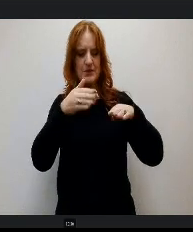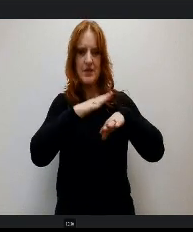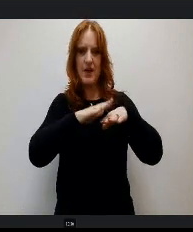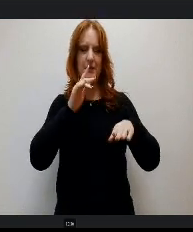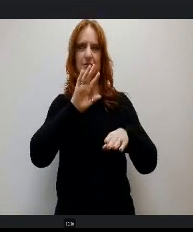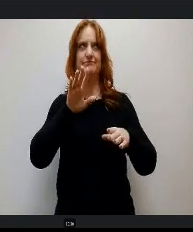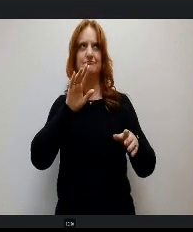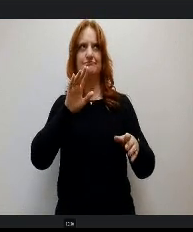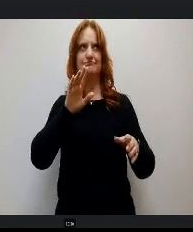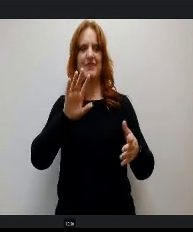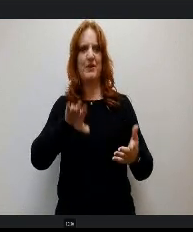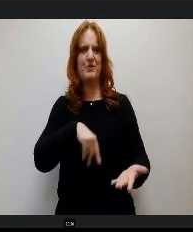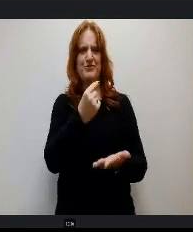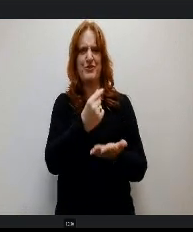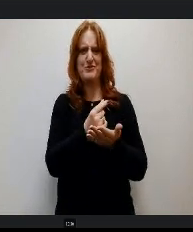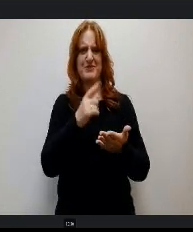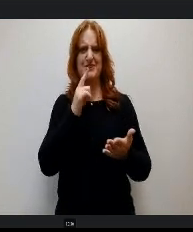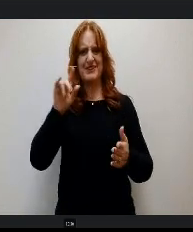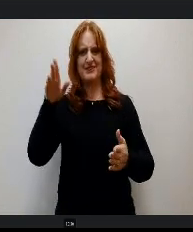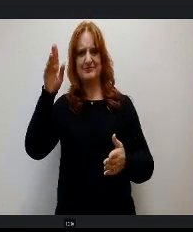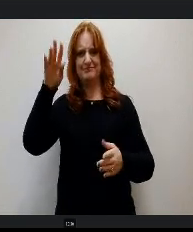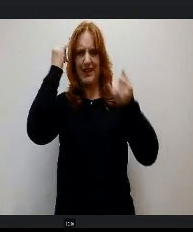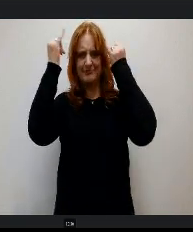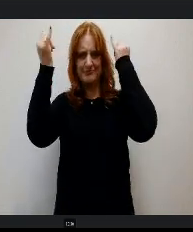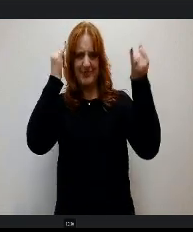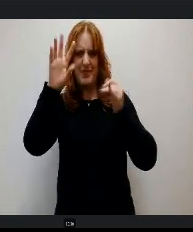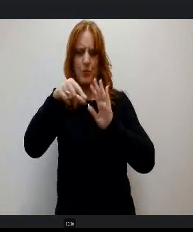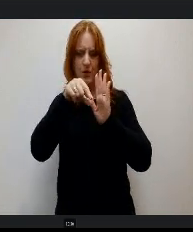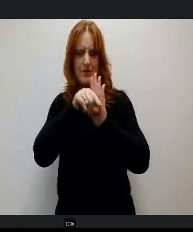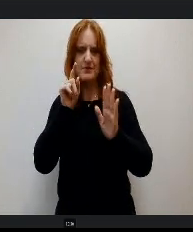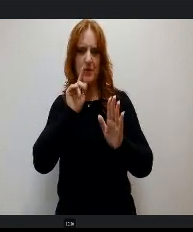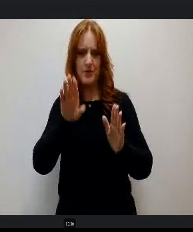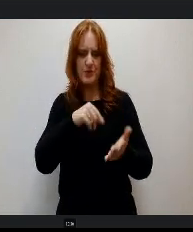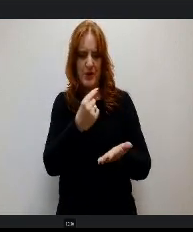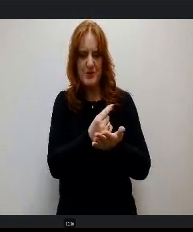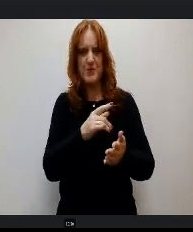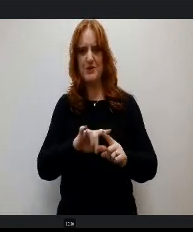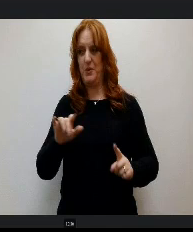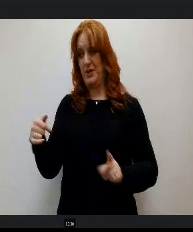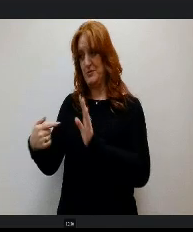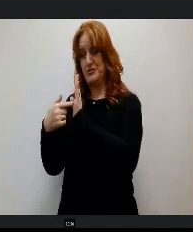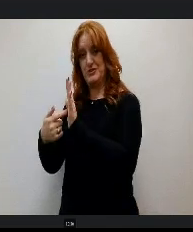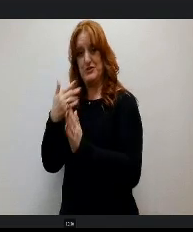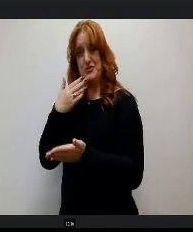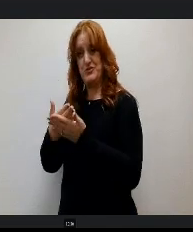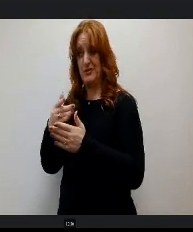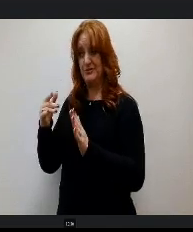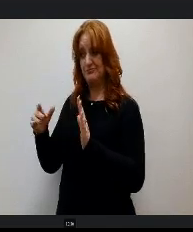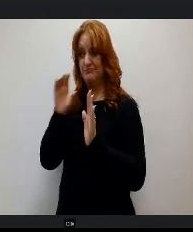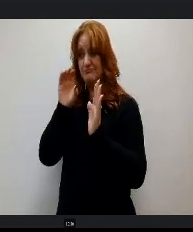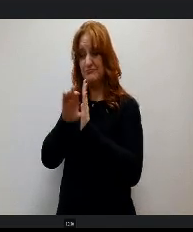we had students there and Will Parsons. I think that's a good shot of you right there in the Portugal